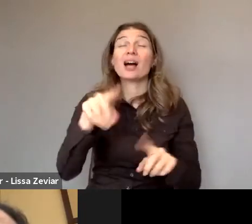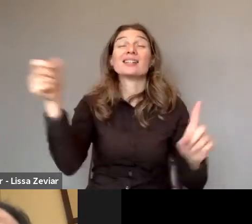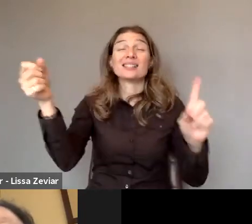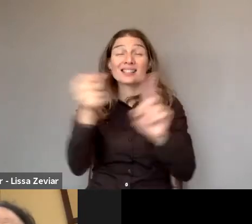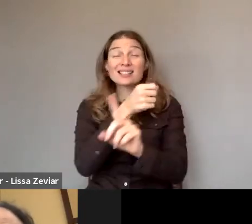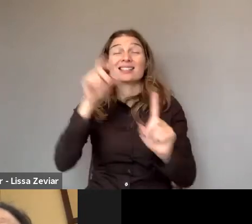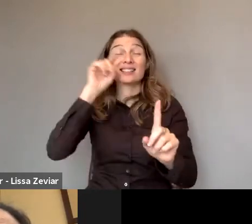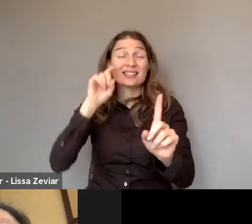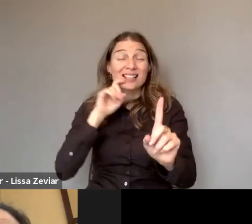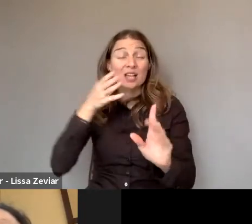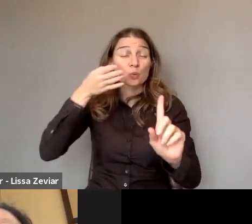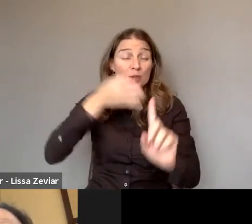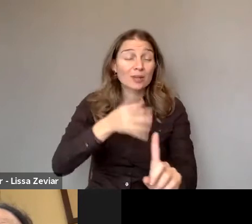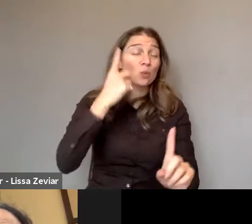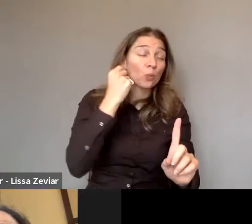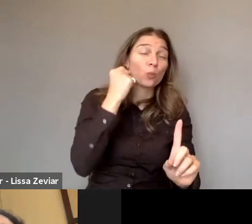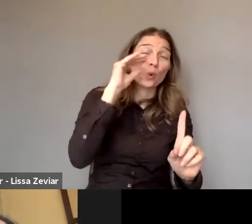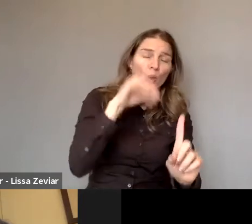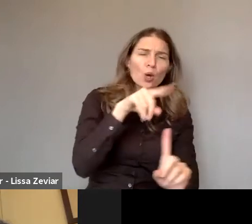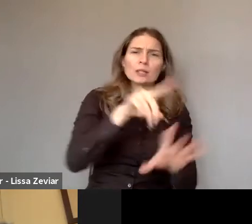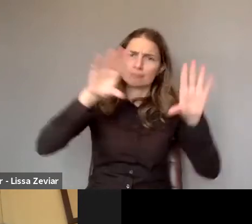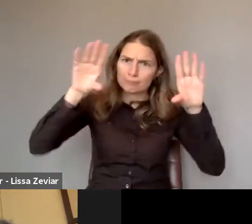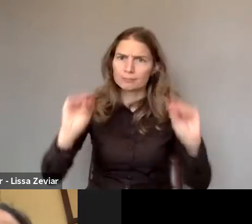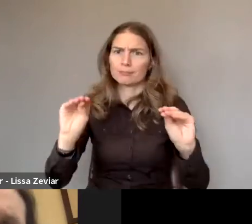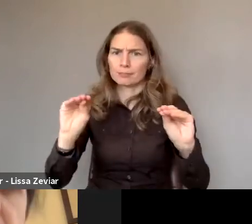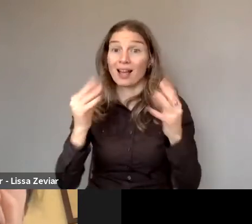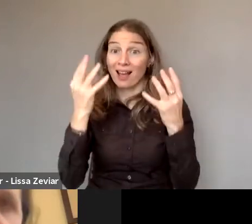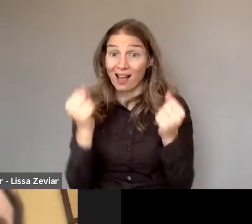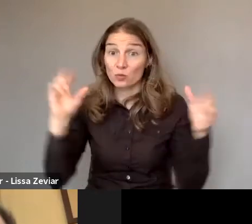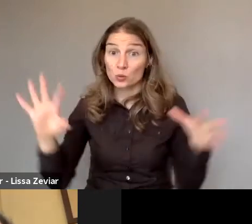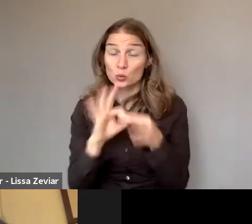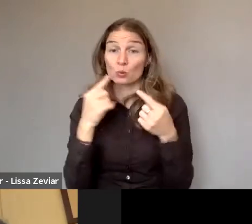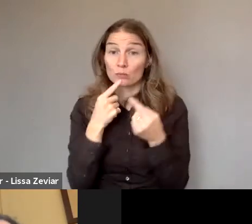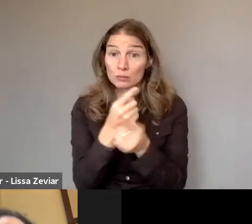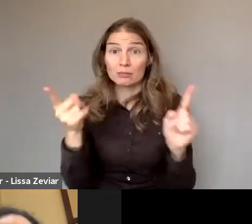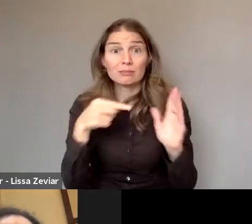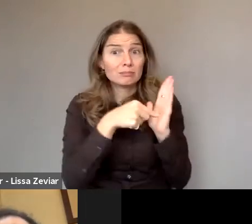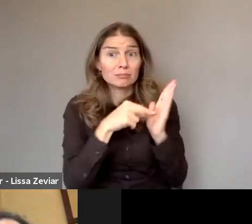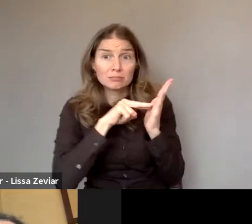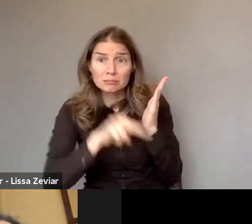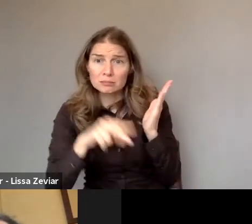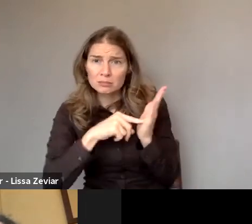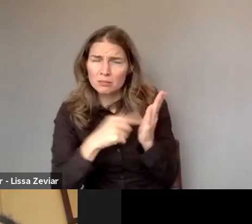against women and girls with disabilities which is key regarding this topic.